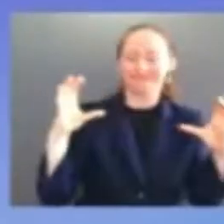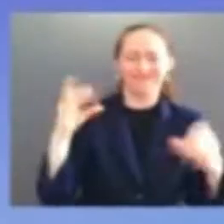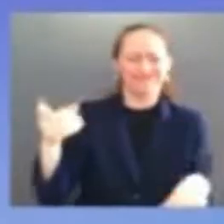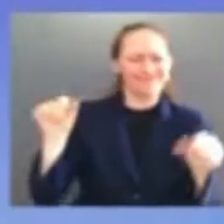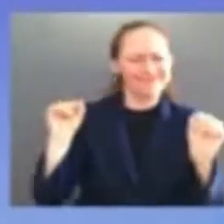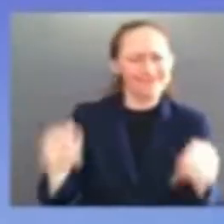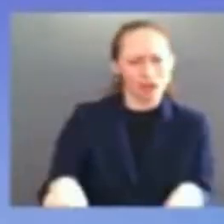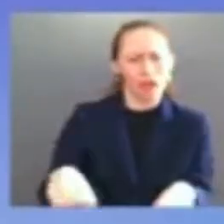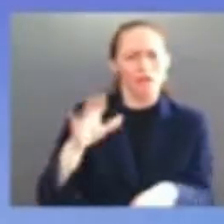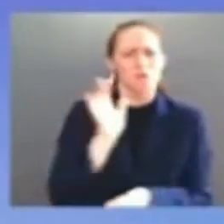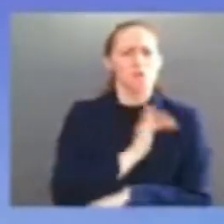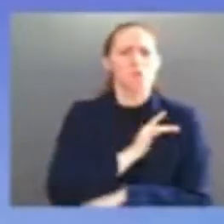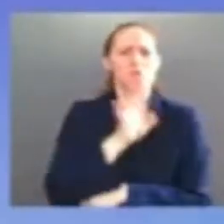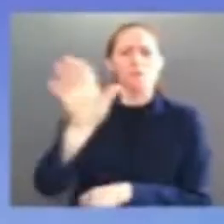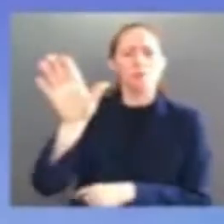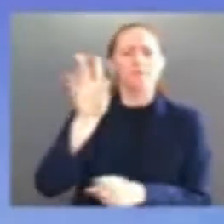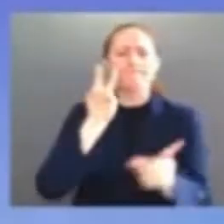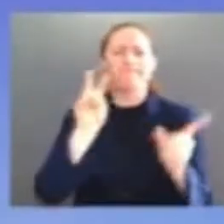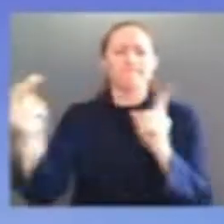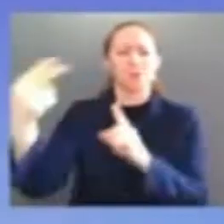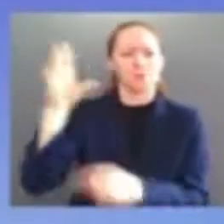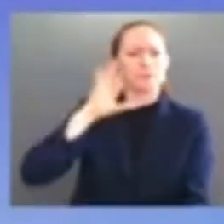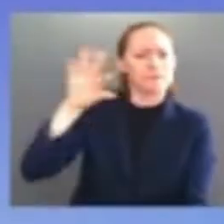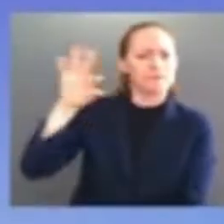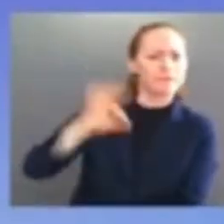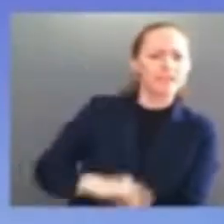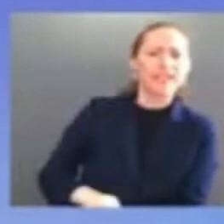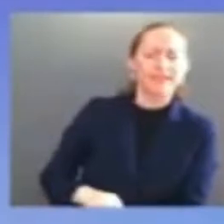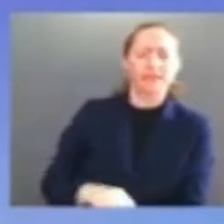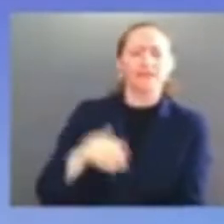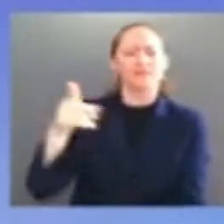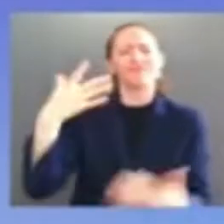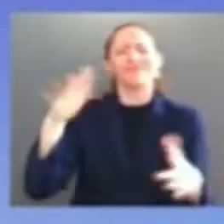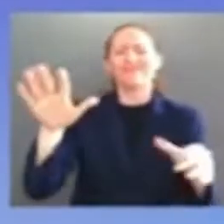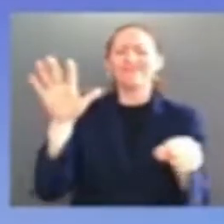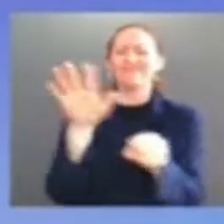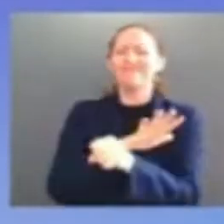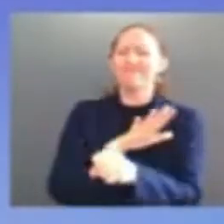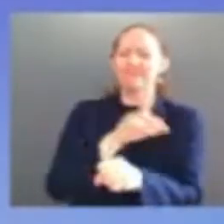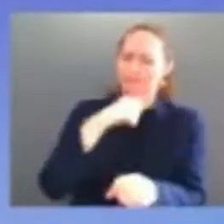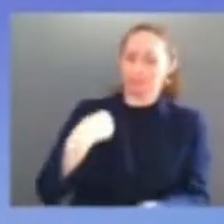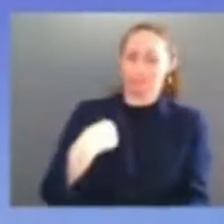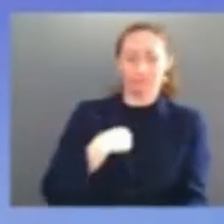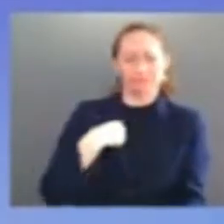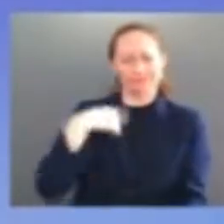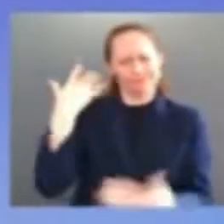supreme court i could see this day i literally could see this day because i thought about it for